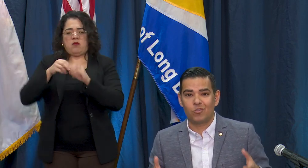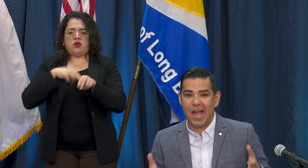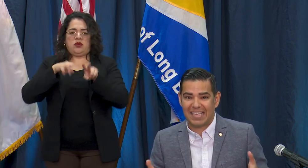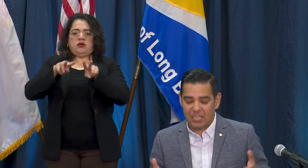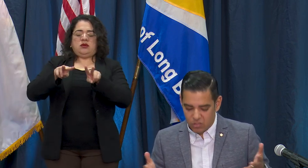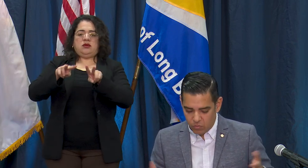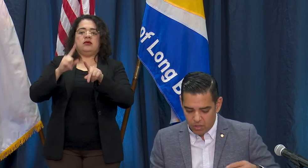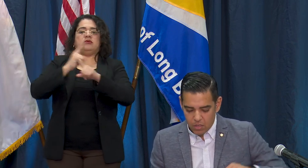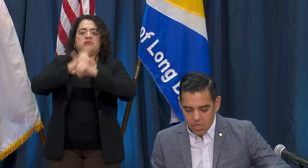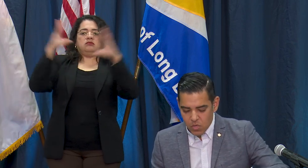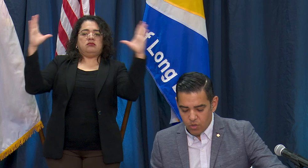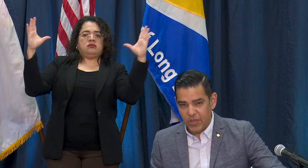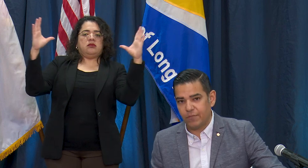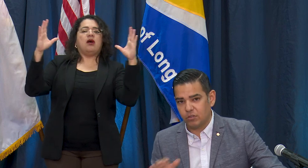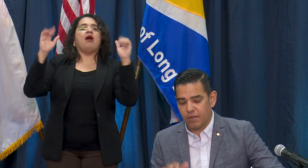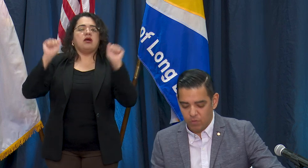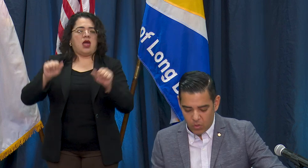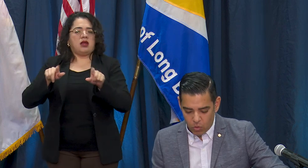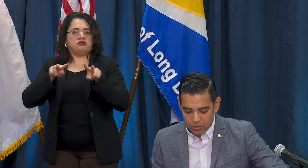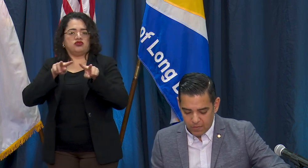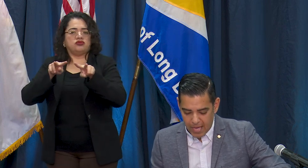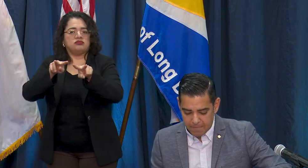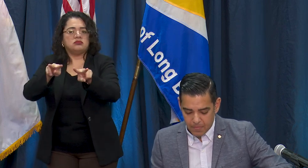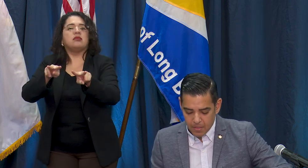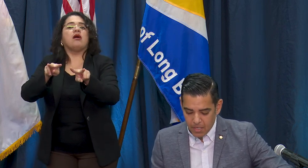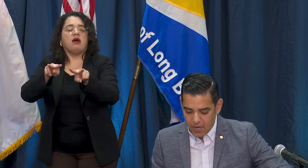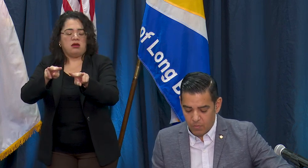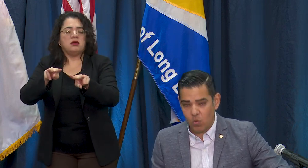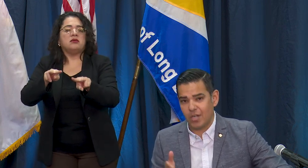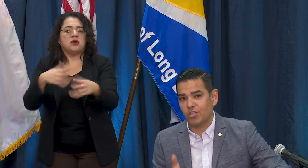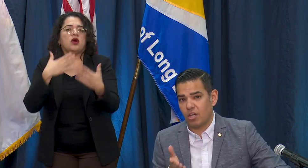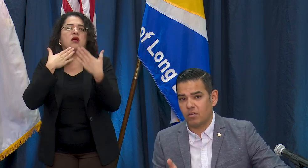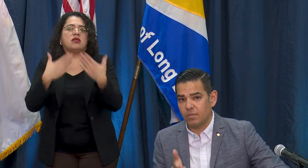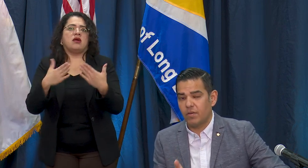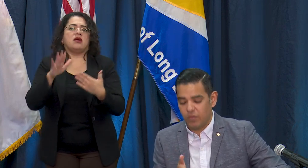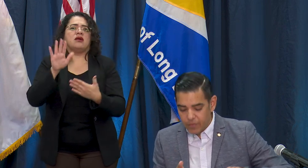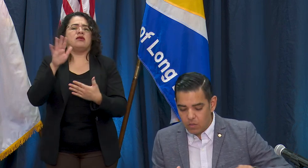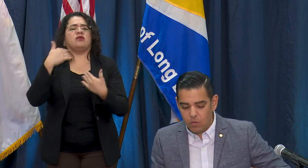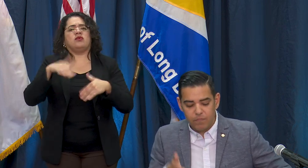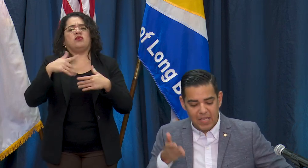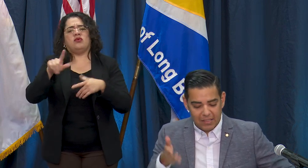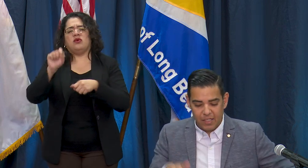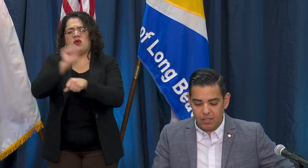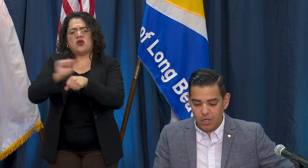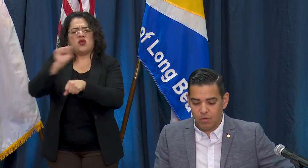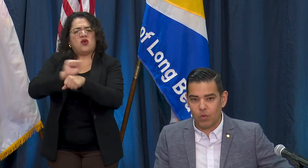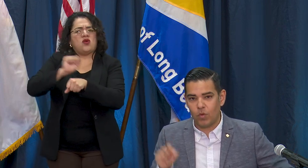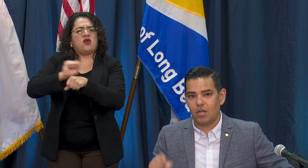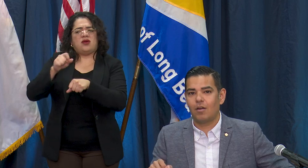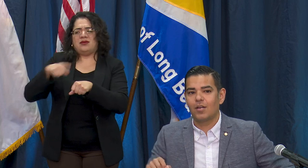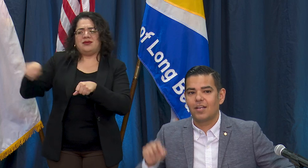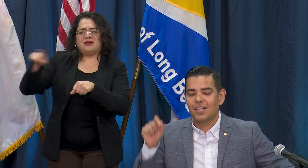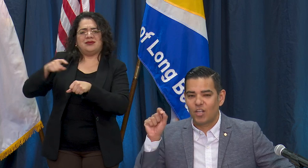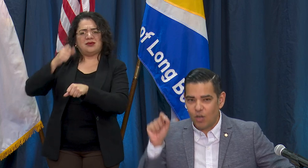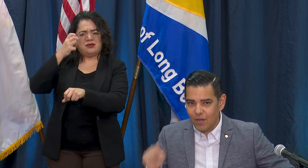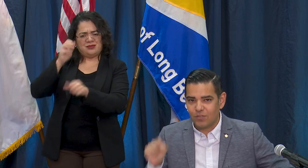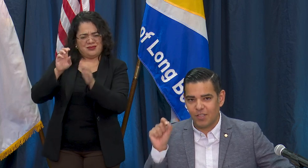track that so we're we're thankful to everyone that worked on that and we wanted to share some of it with you and let you know that we are constantly